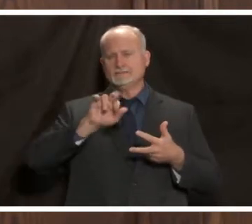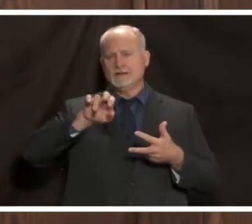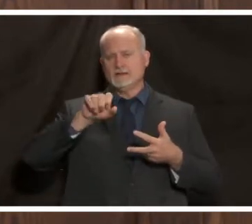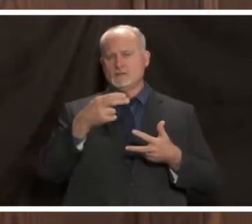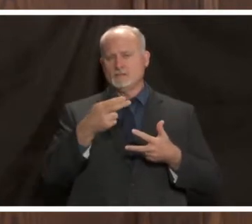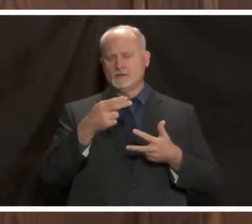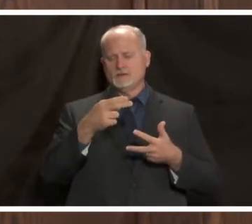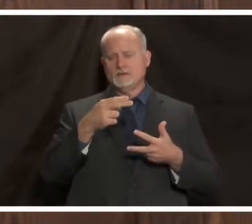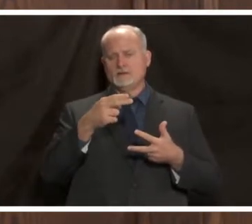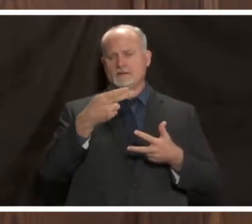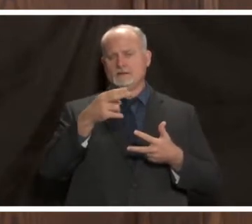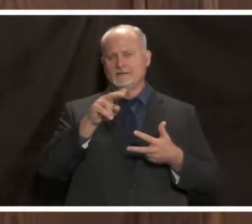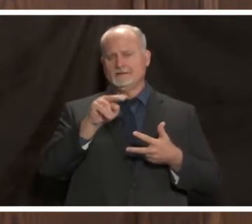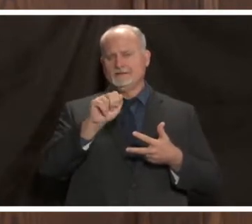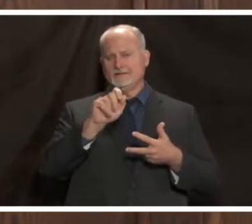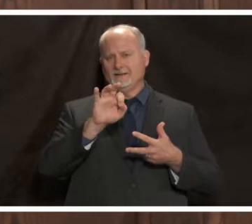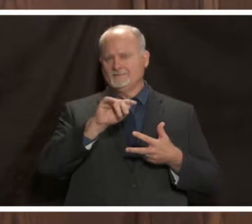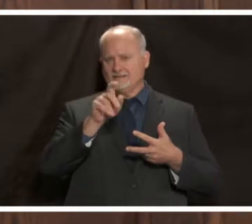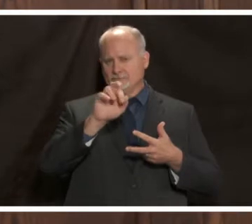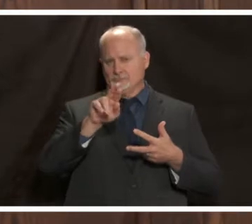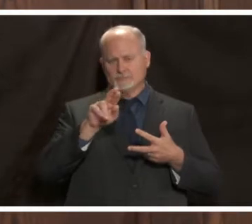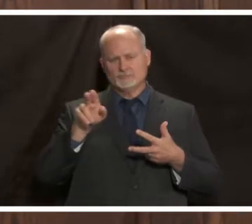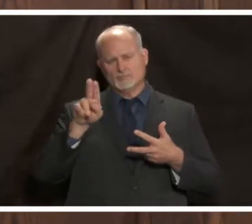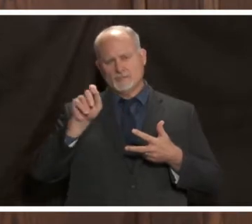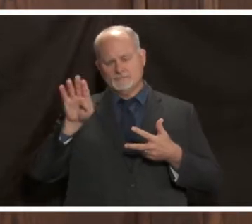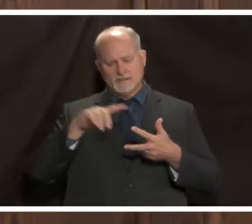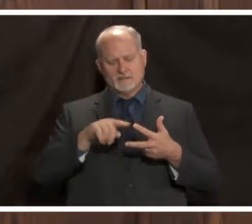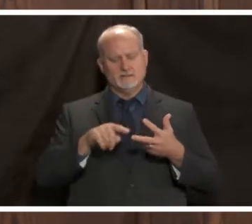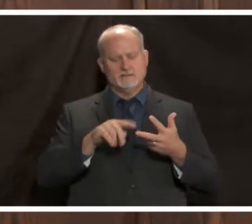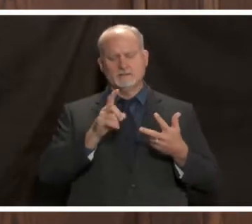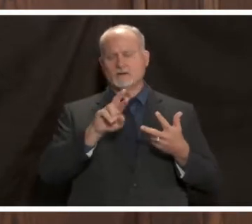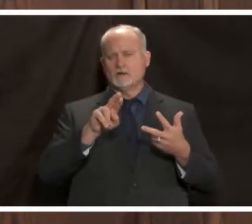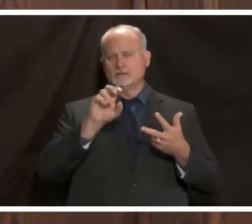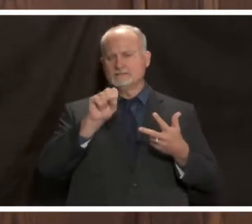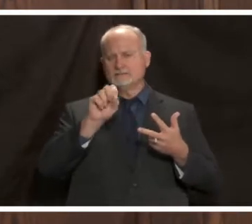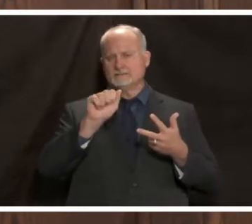management committee and then following will be dr michael saag who is a professor of medicine